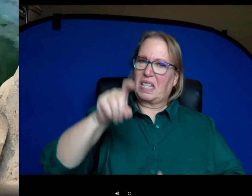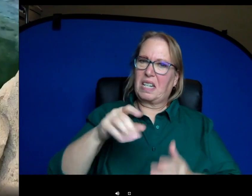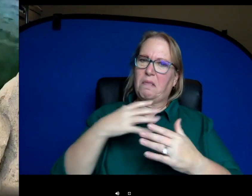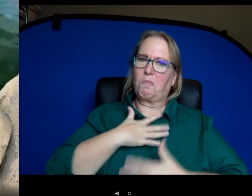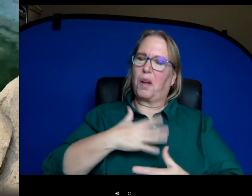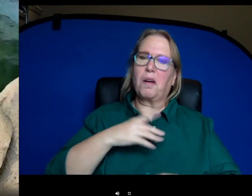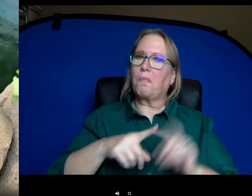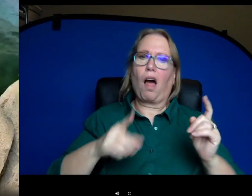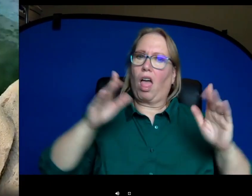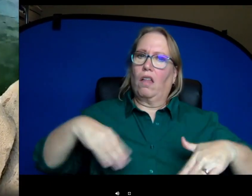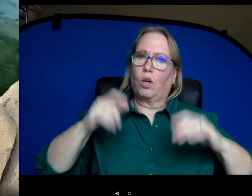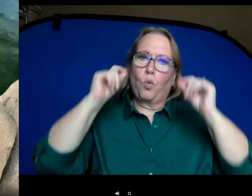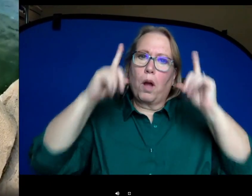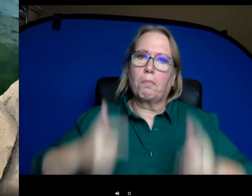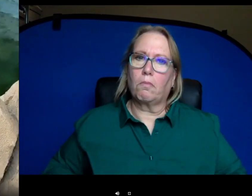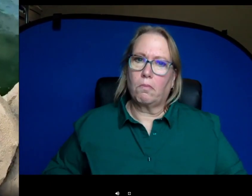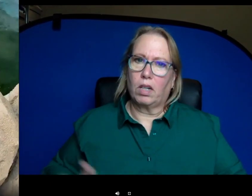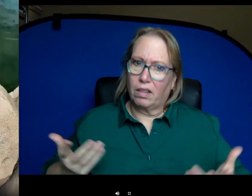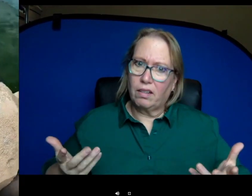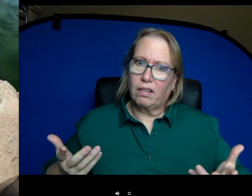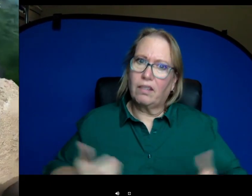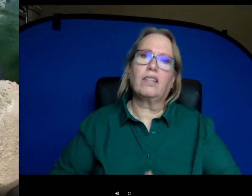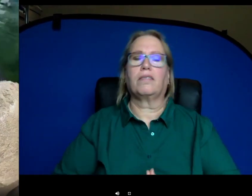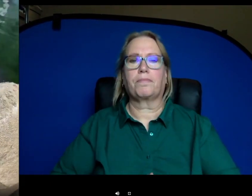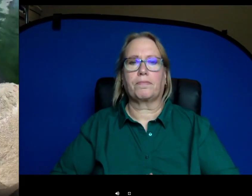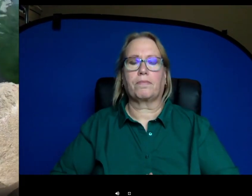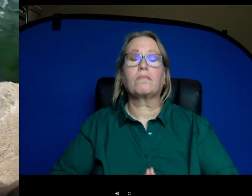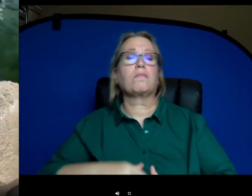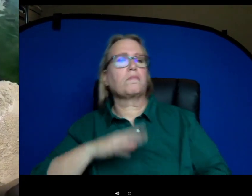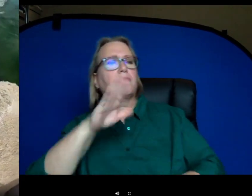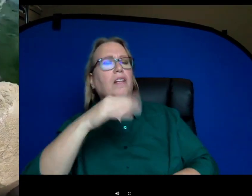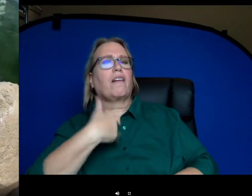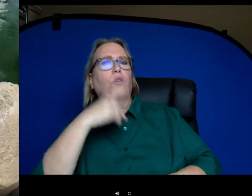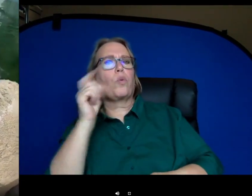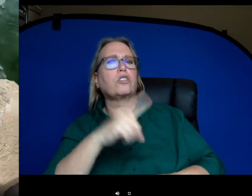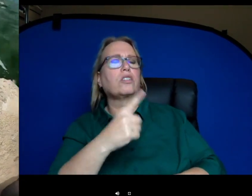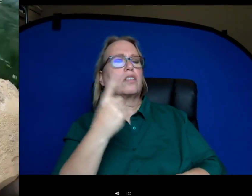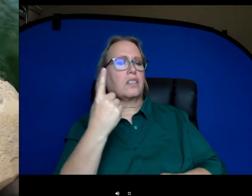ever waking up. Hey Jenna, we have a question. Somebody wants to know "what is